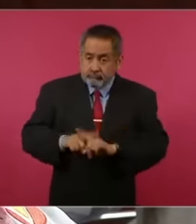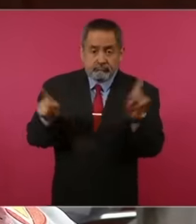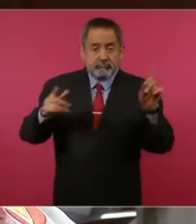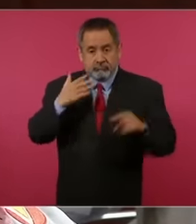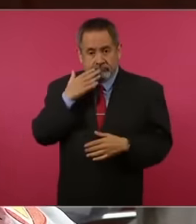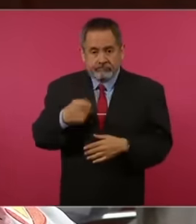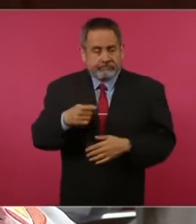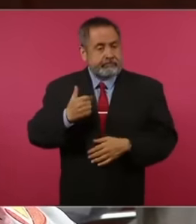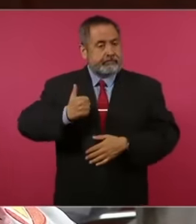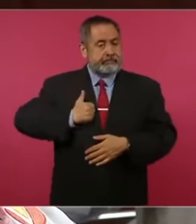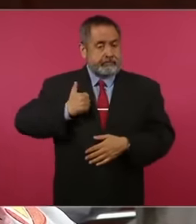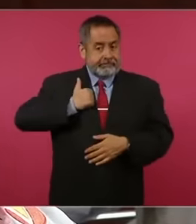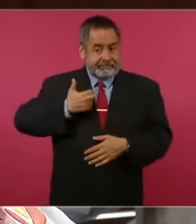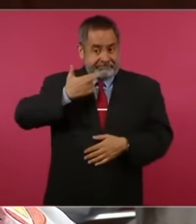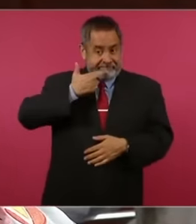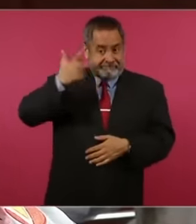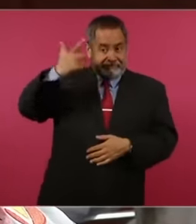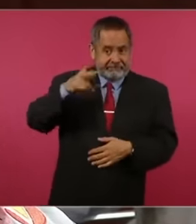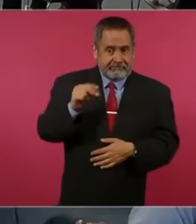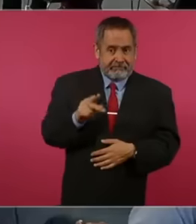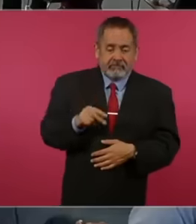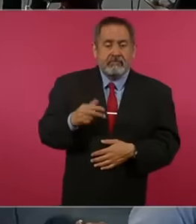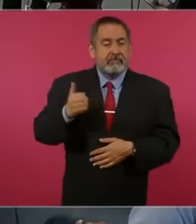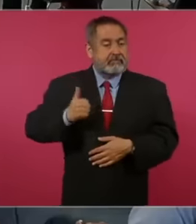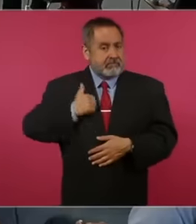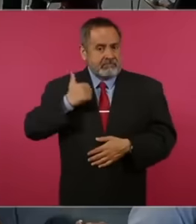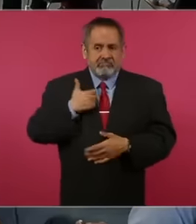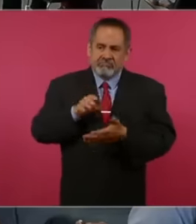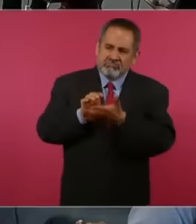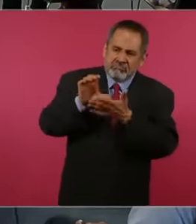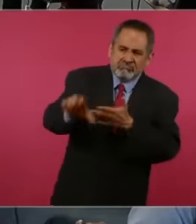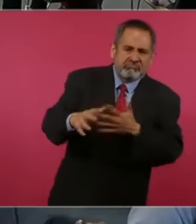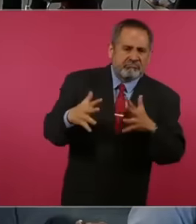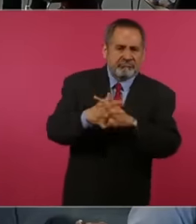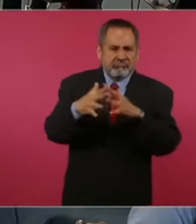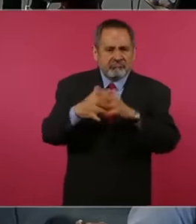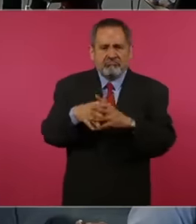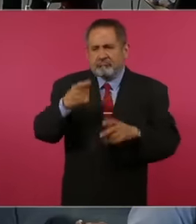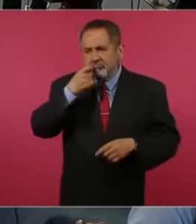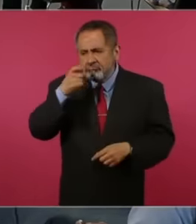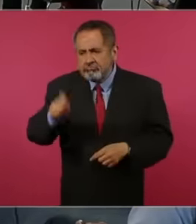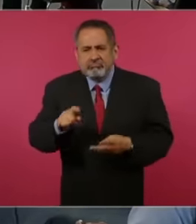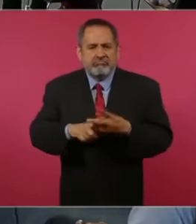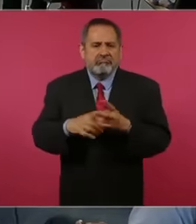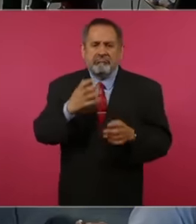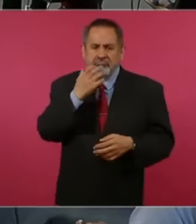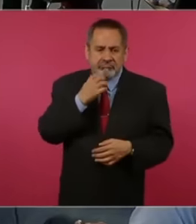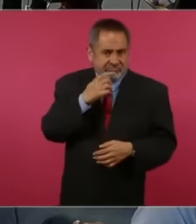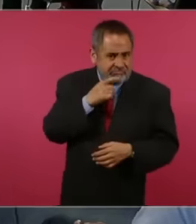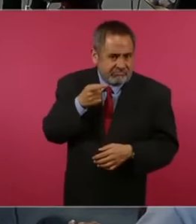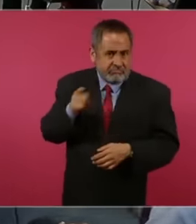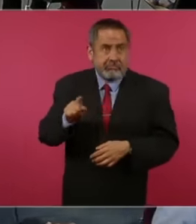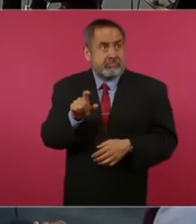is not the best, it has invested a lot In Wars in Ukraine in Israel in fact 24 million dollars